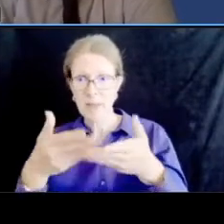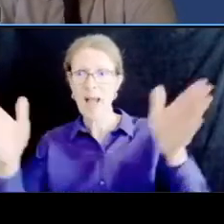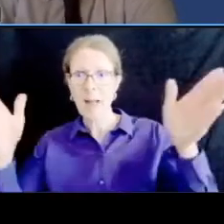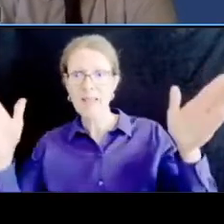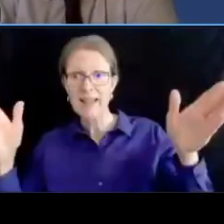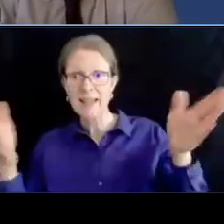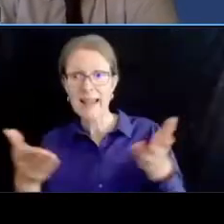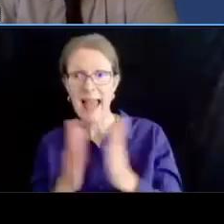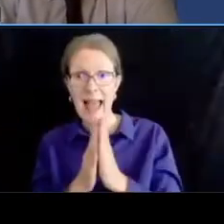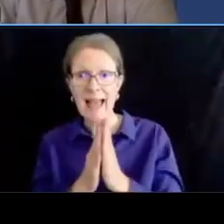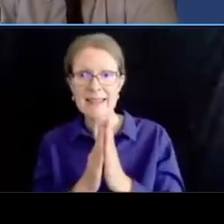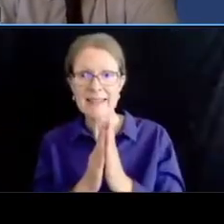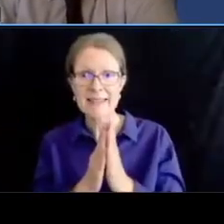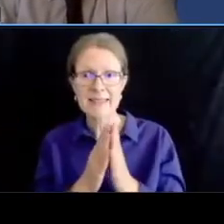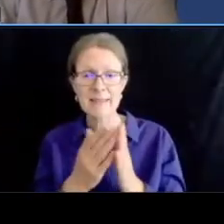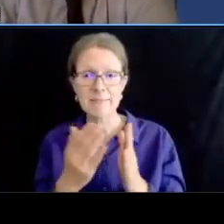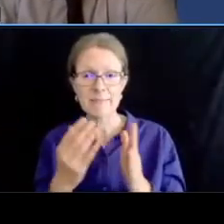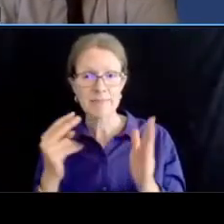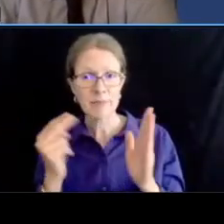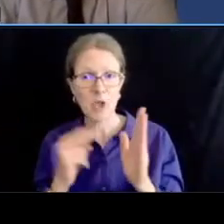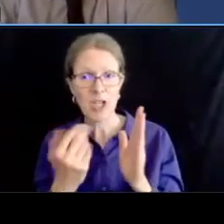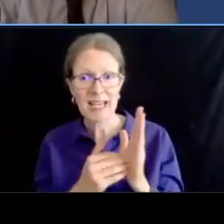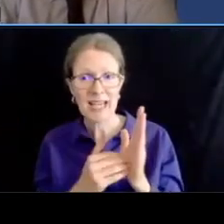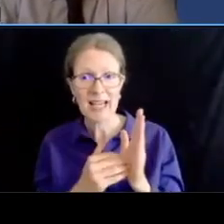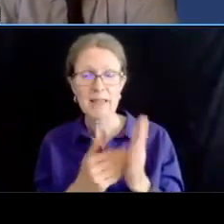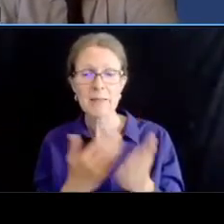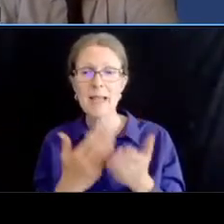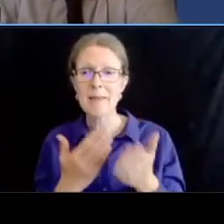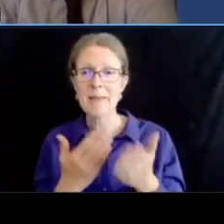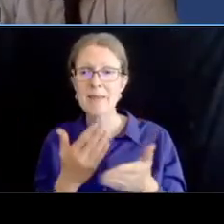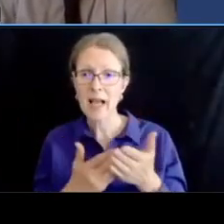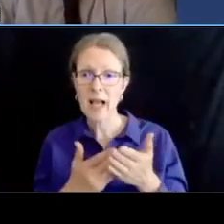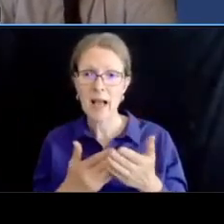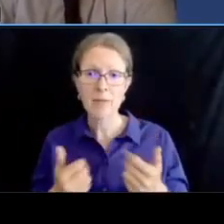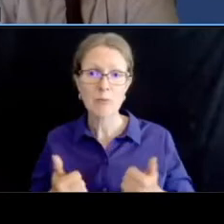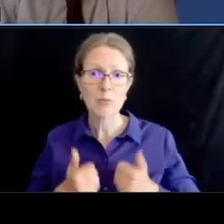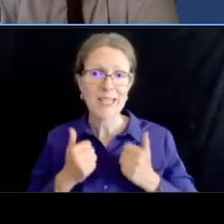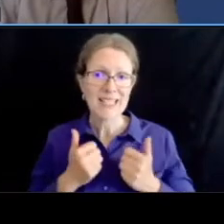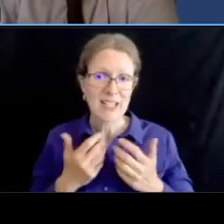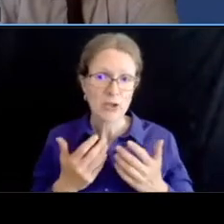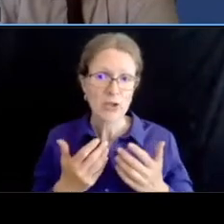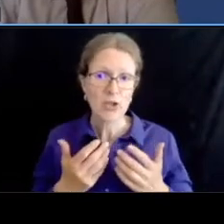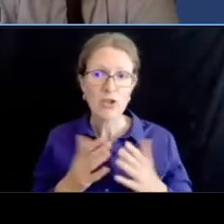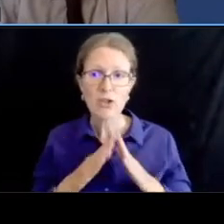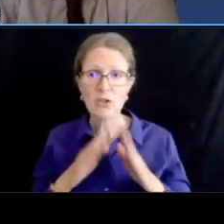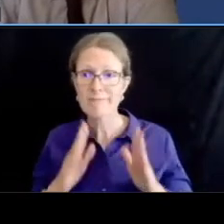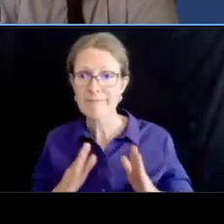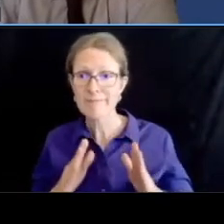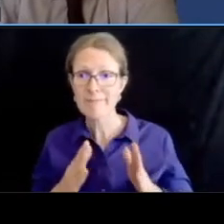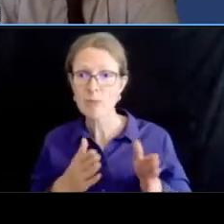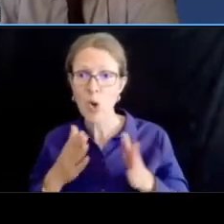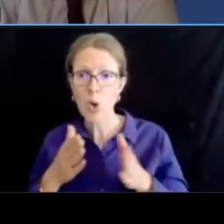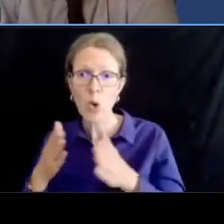calming might uh lend themselves to certain solutions um but we have our full traffic analysis